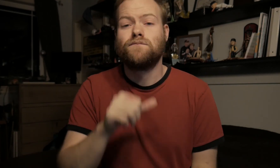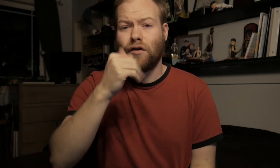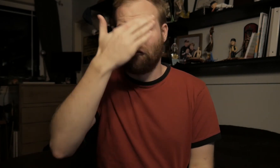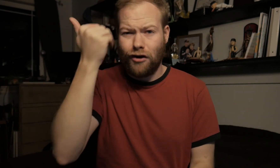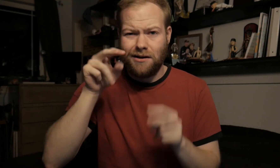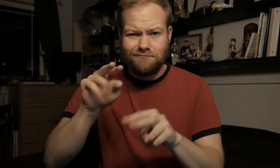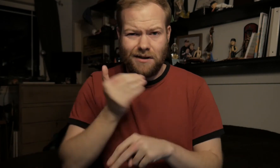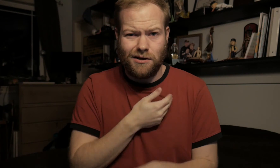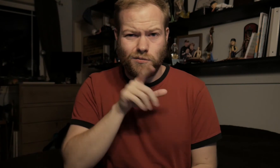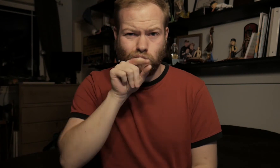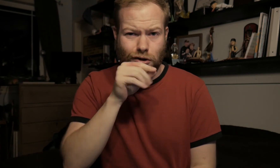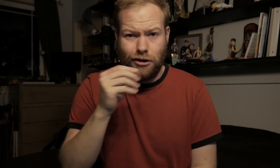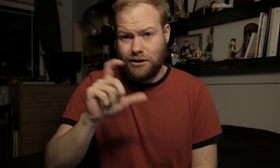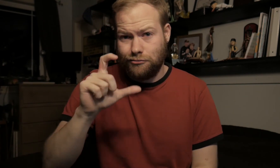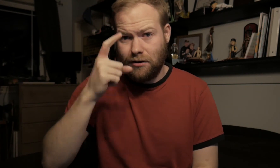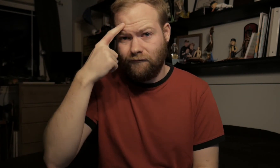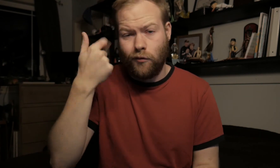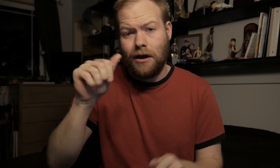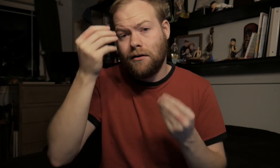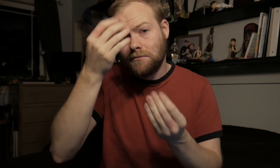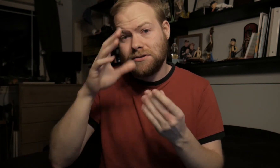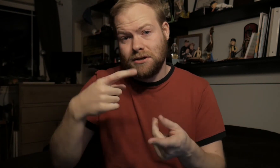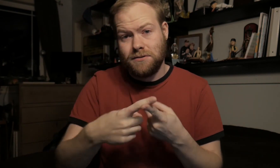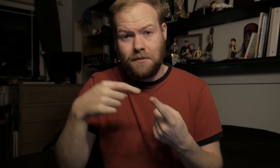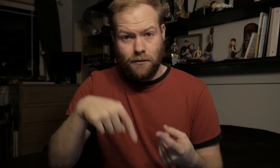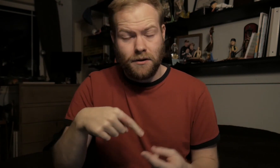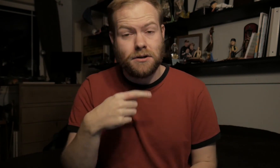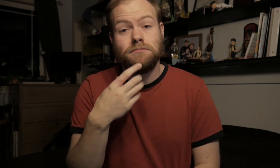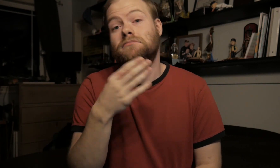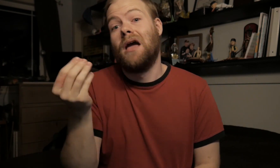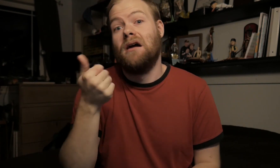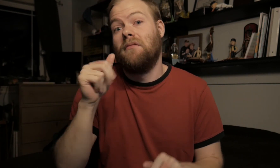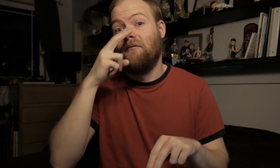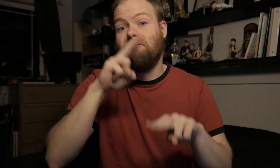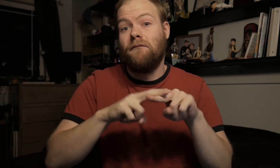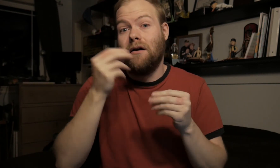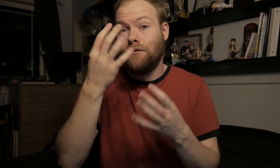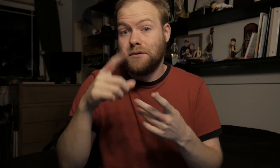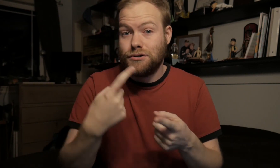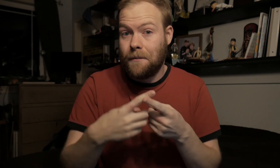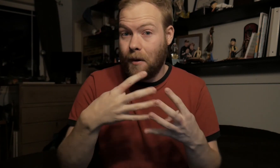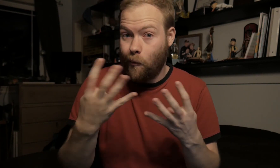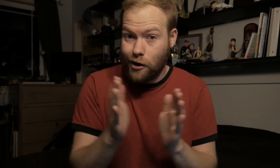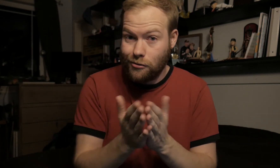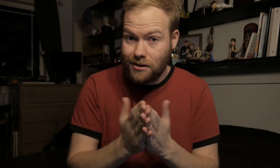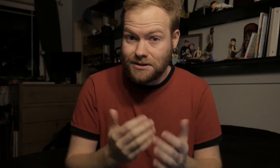Don’t forget to check out our Twitter and Instagram for any updates about this, and any fun info about queer lit!